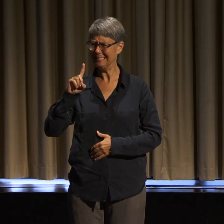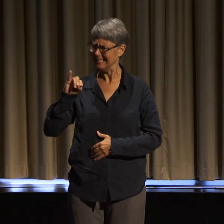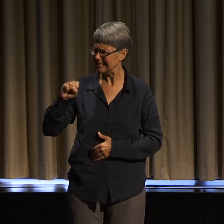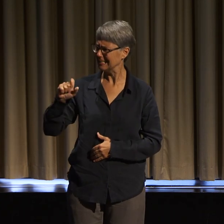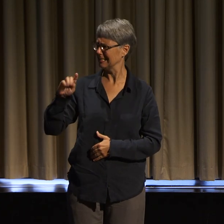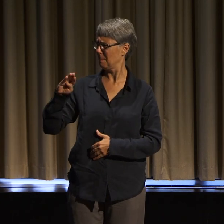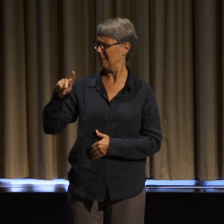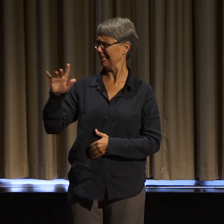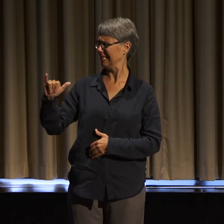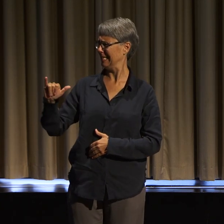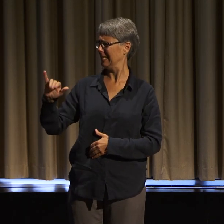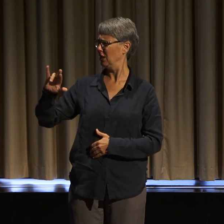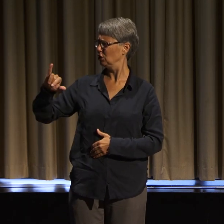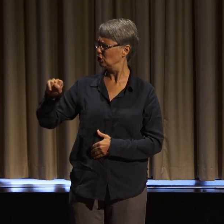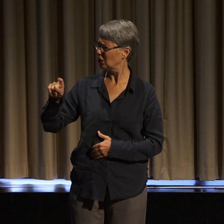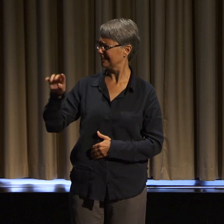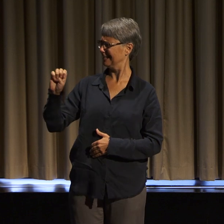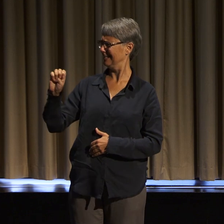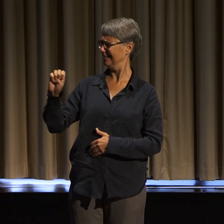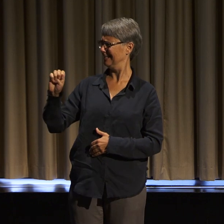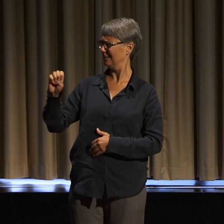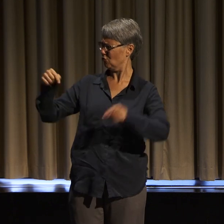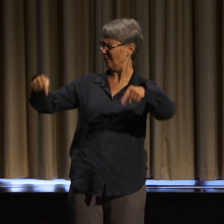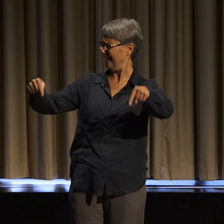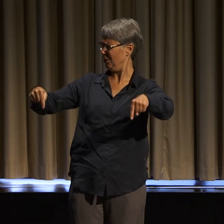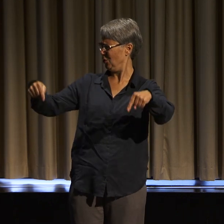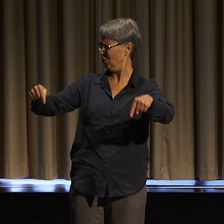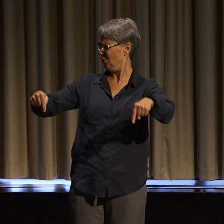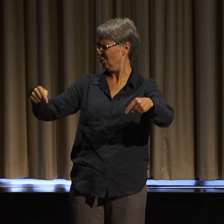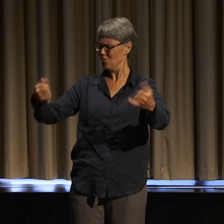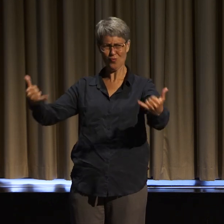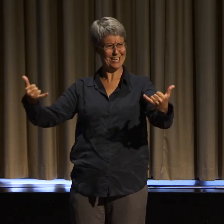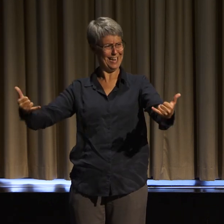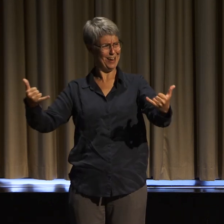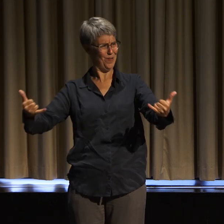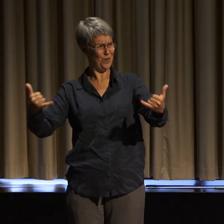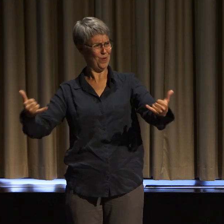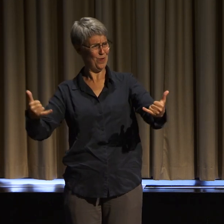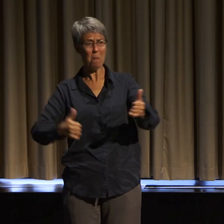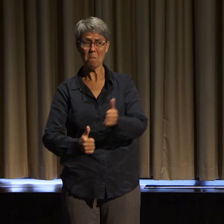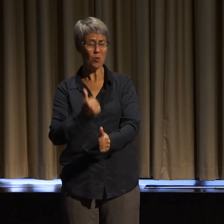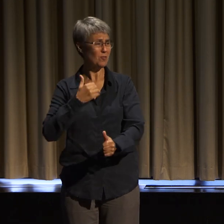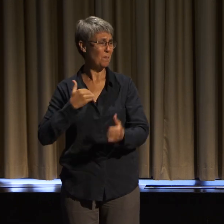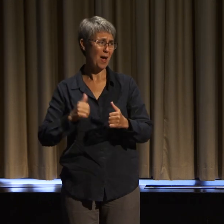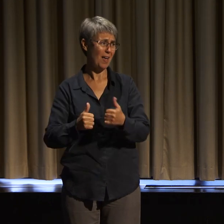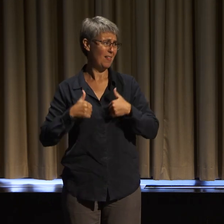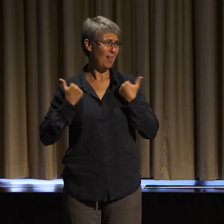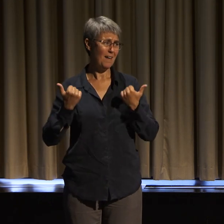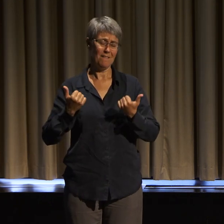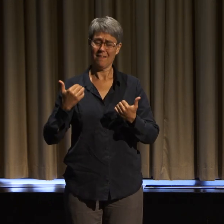Because for decades in my life, I didn't have any spaces like this, and I didn't even have conversations